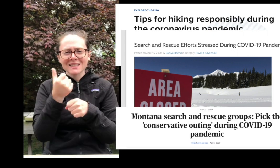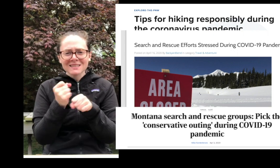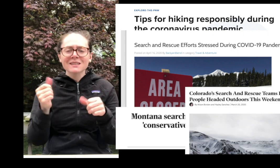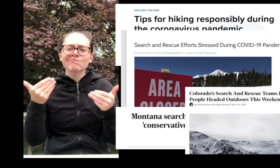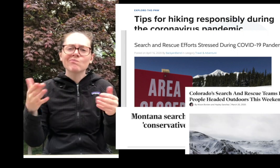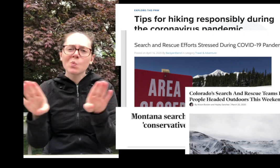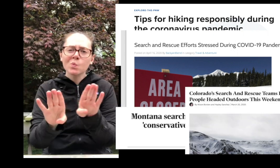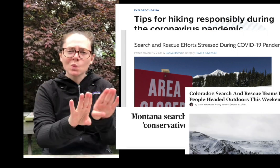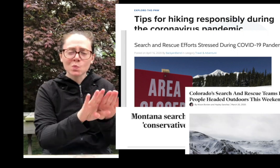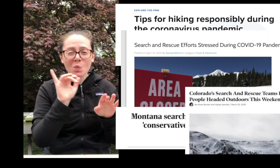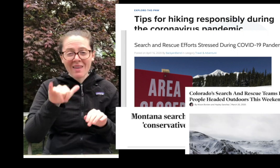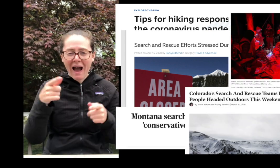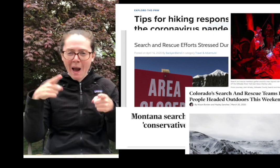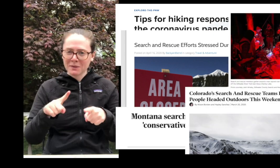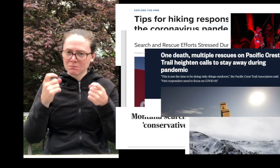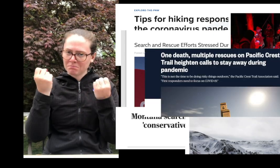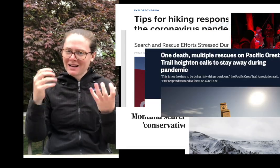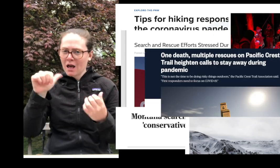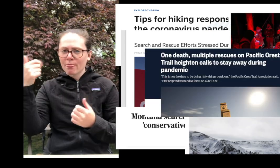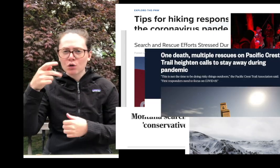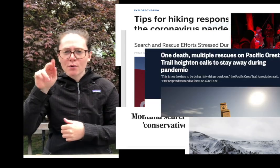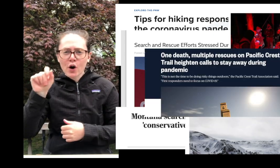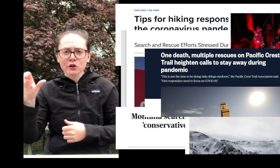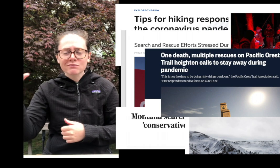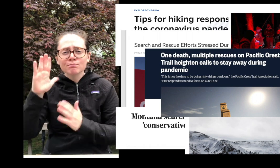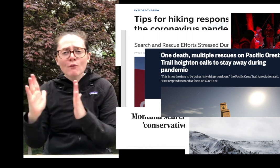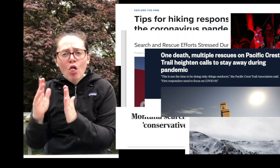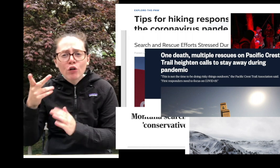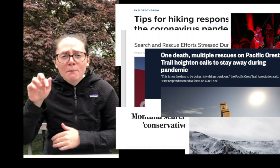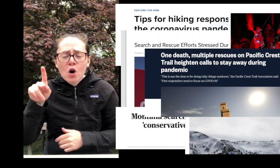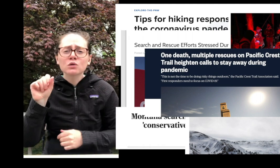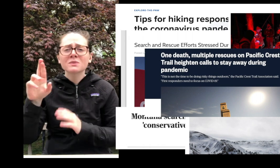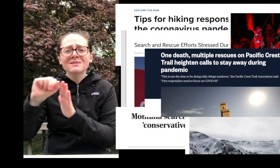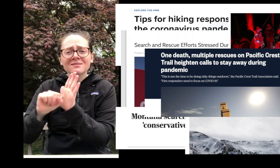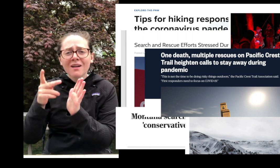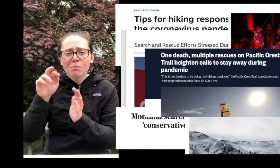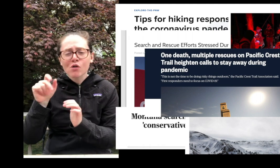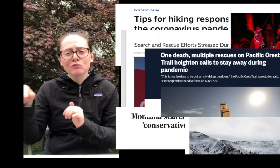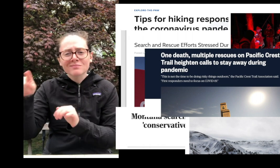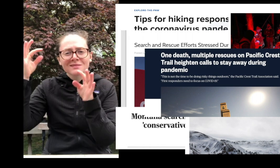Similar incidents have happened at other parks, even smaller parks and state parks and